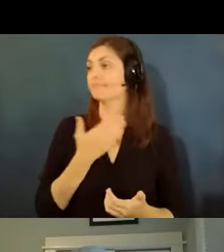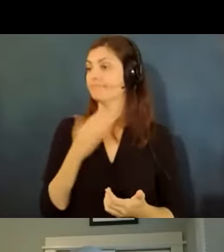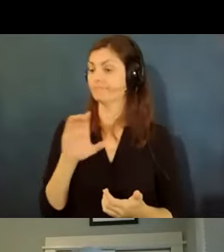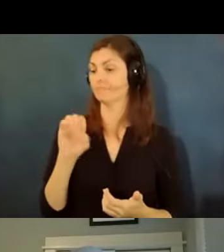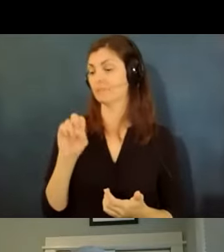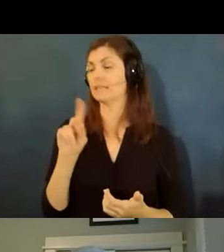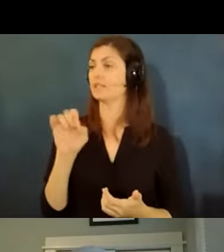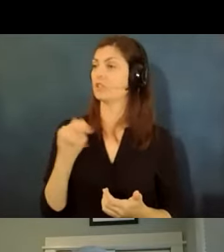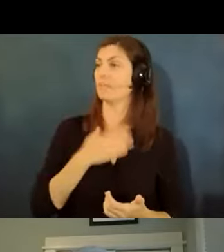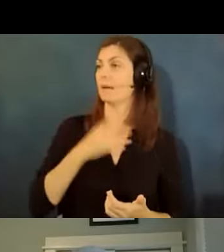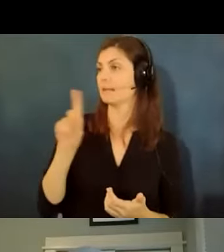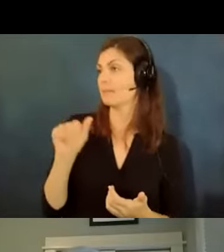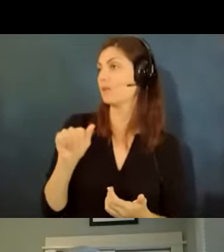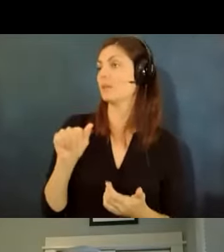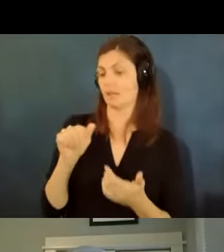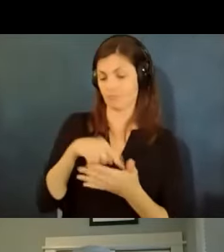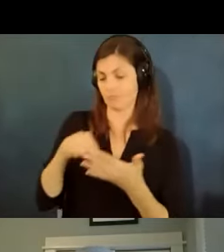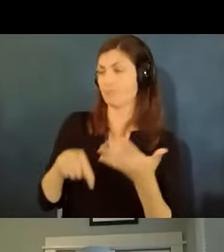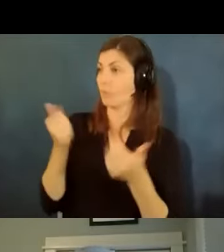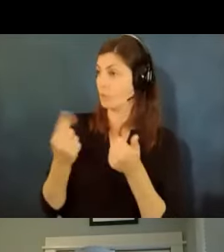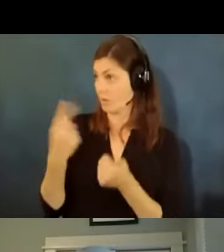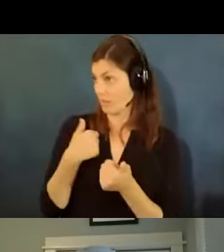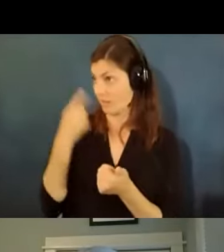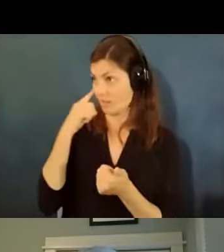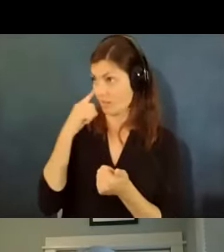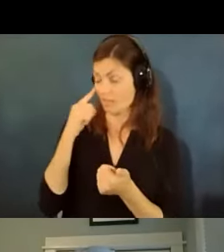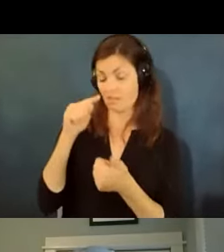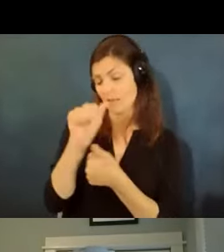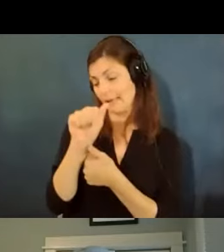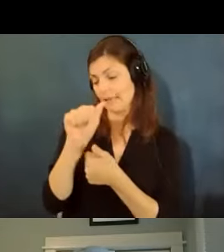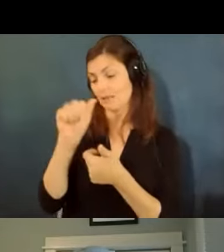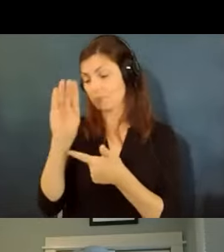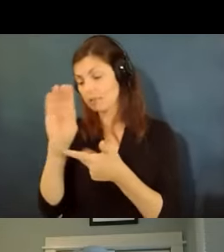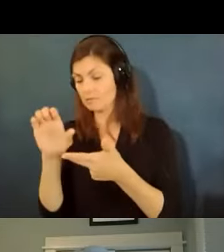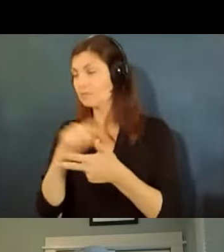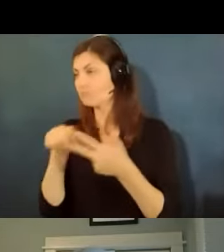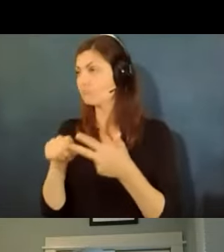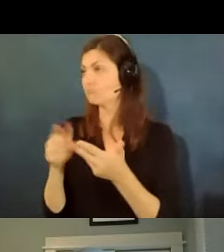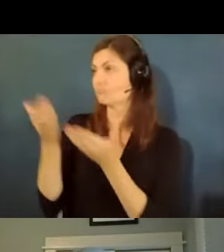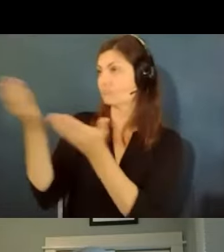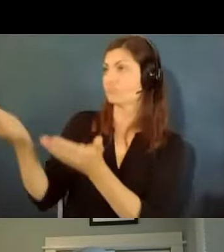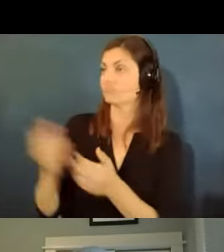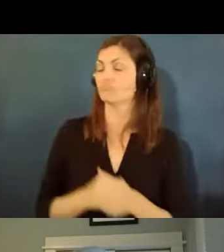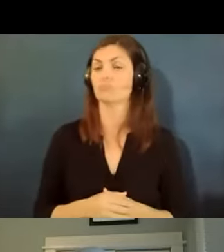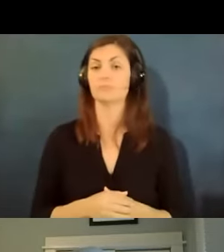and the one i'm seeking or the ones i'm seeking are a b and c um so with regard to the pandemic